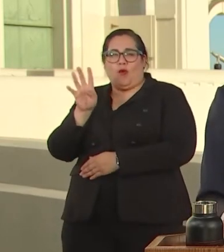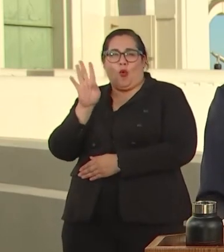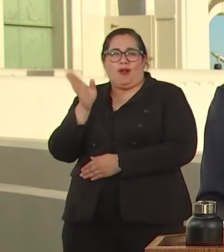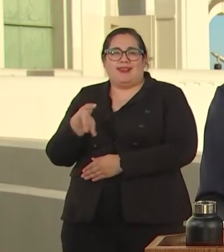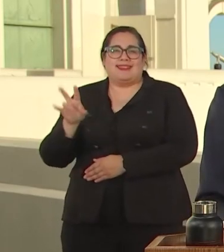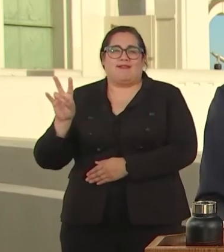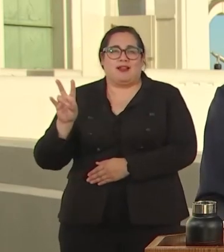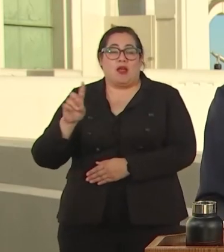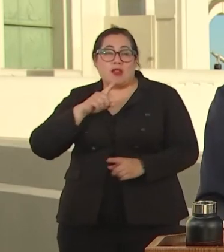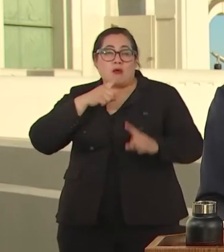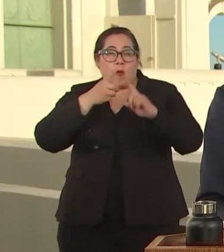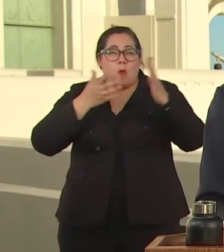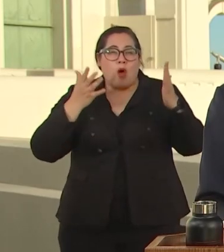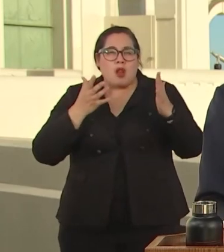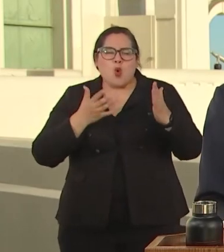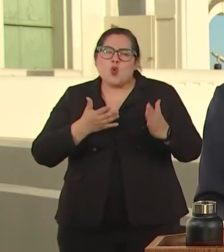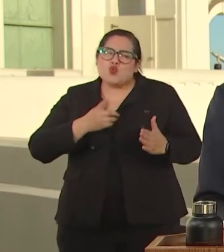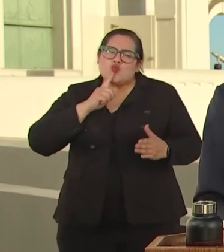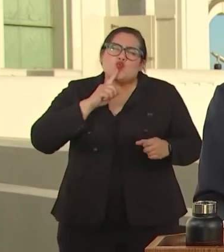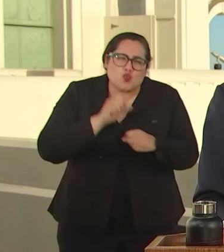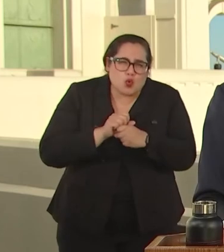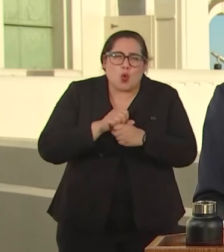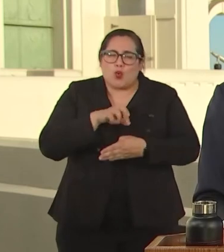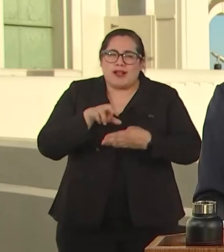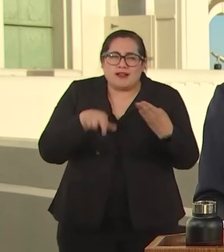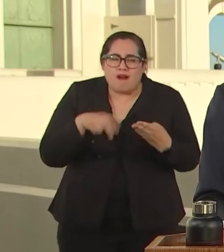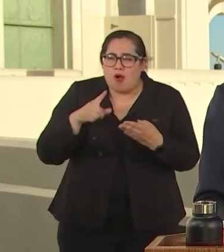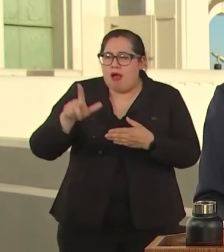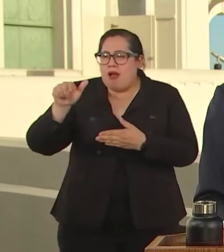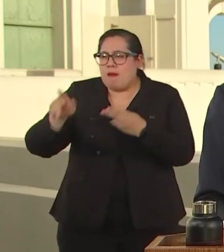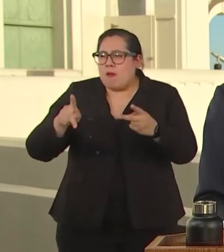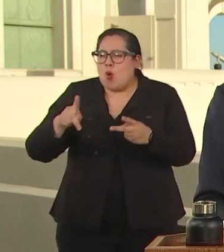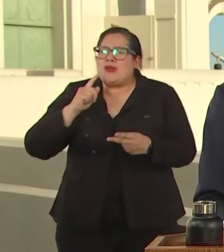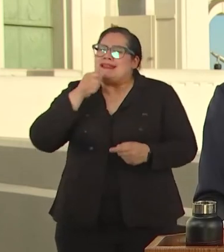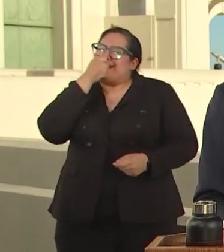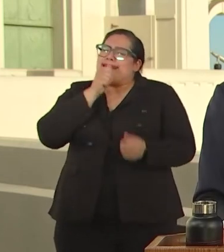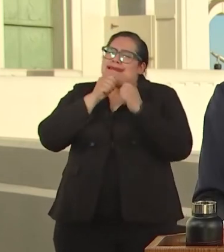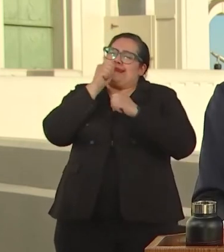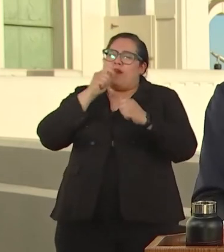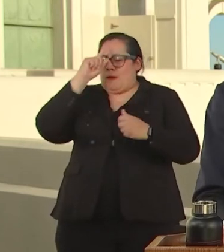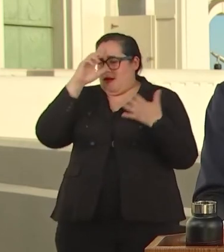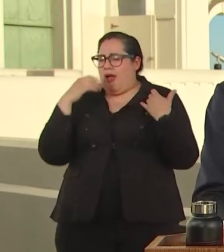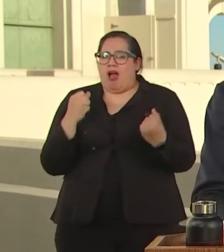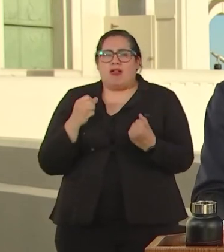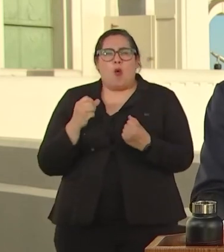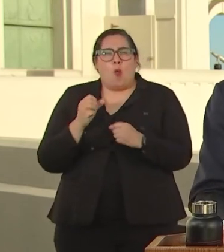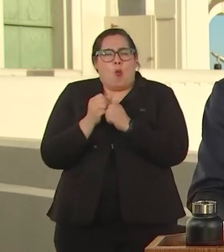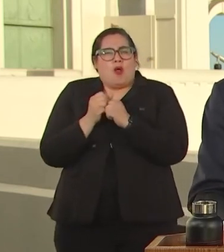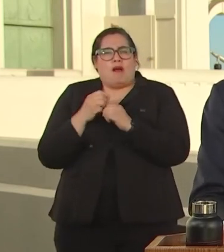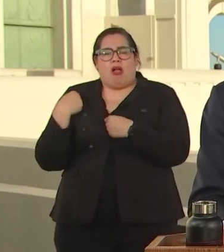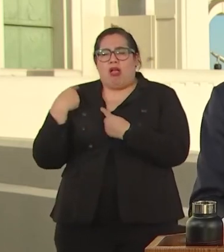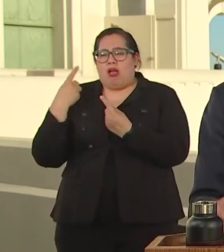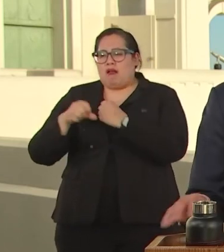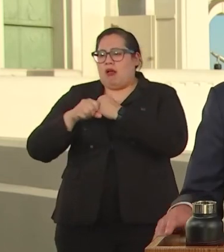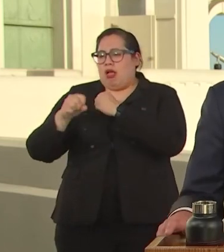EMERGENCIES, TO 9-1-1, 24/7. THE GOAL MENTAL ILLNESS THAT TOO OFTEN GOES UNTREATED.